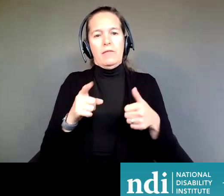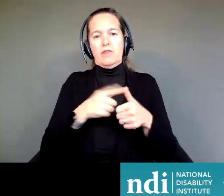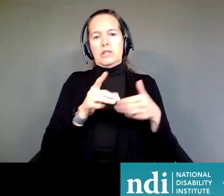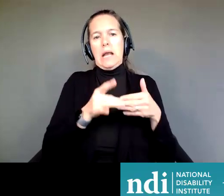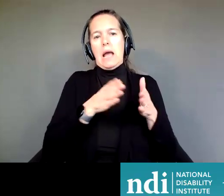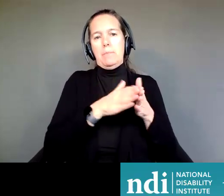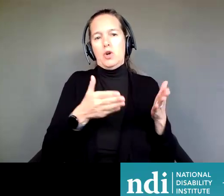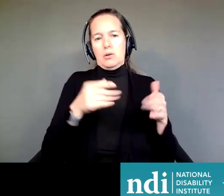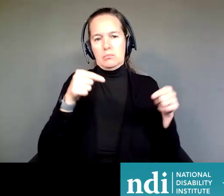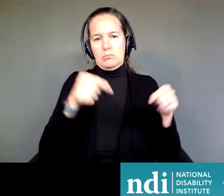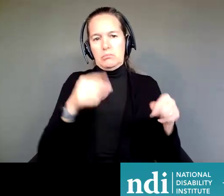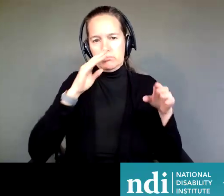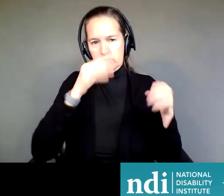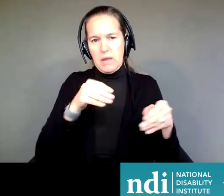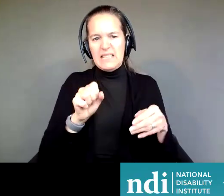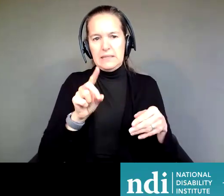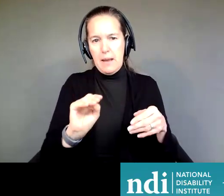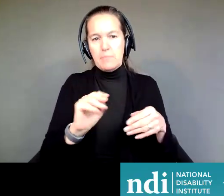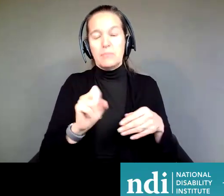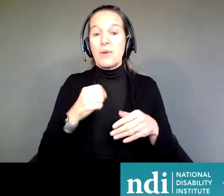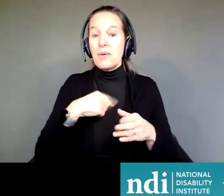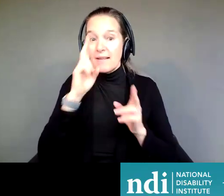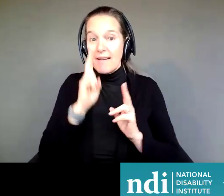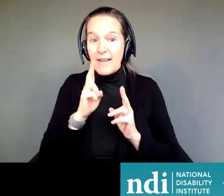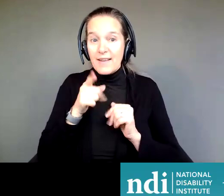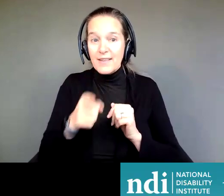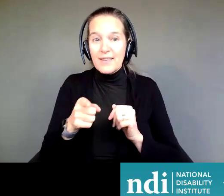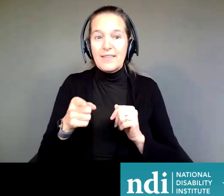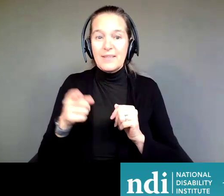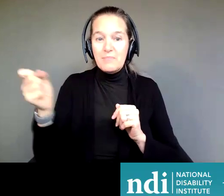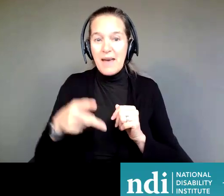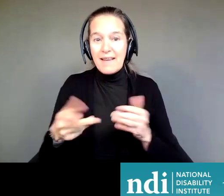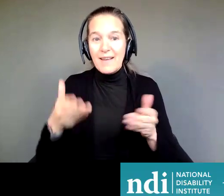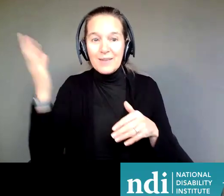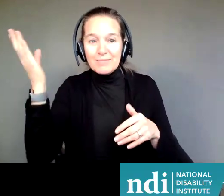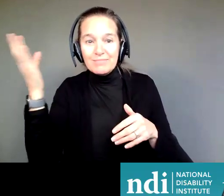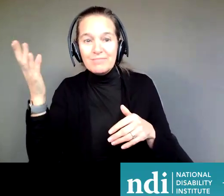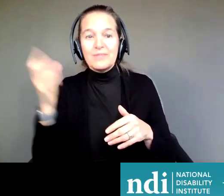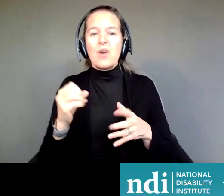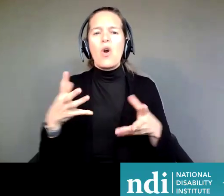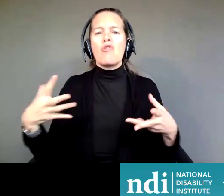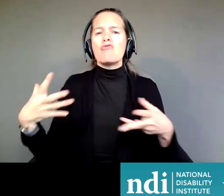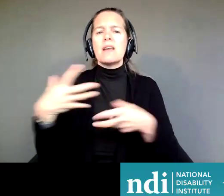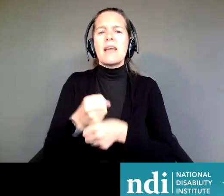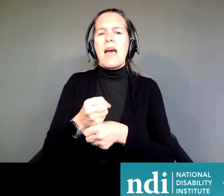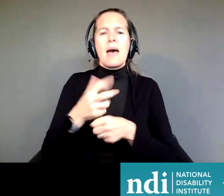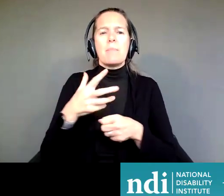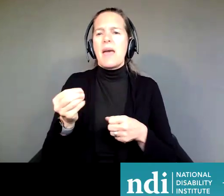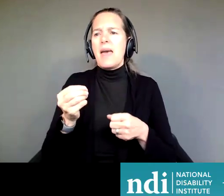So, we are honored to have you back, Jonathan, and to give us a recap and anything else to